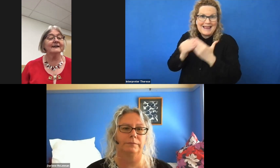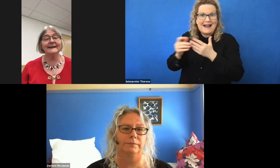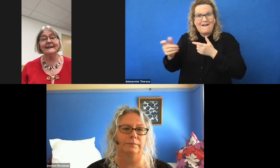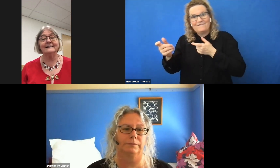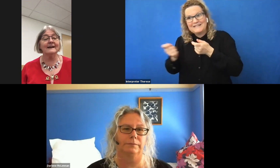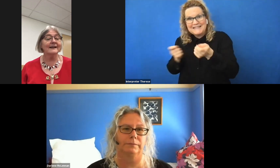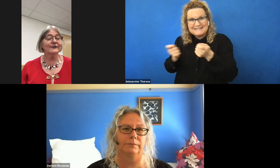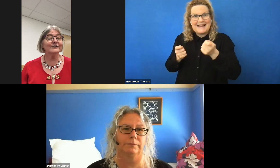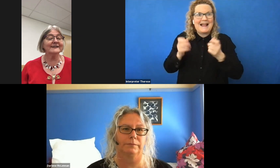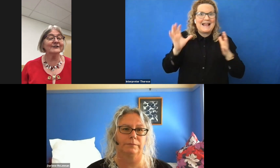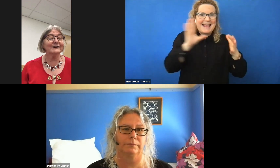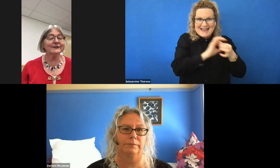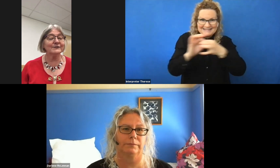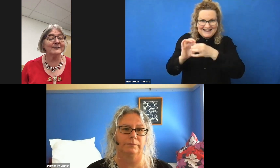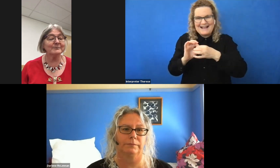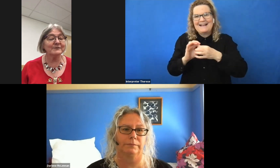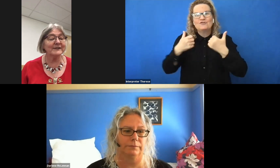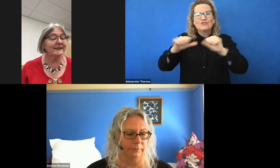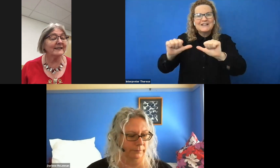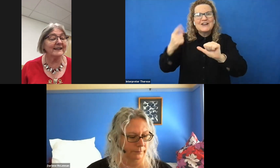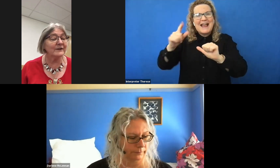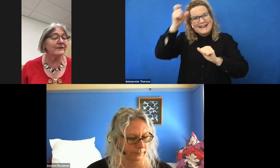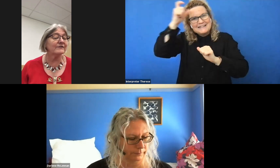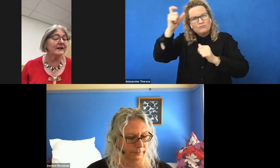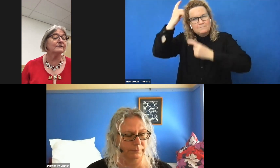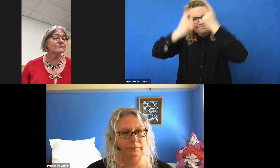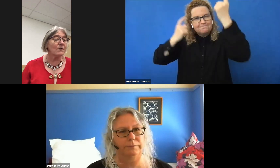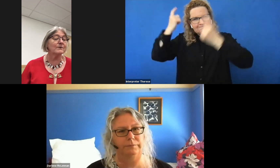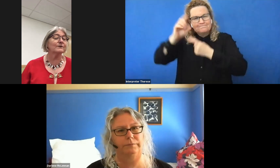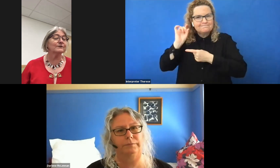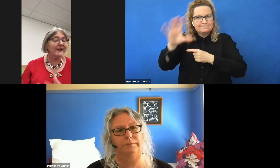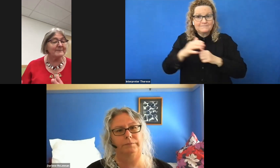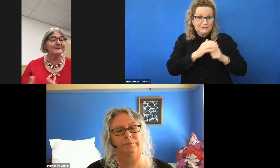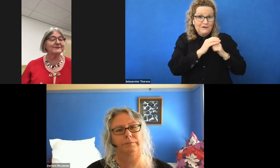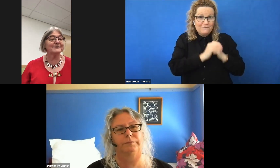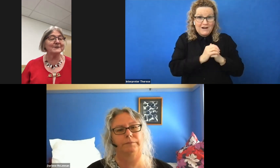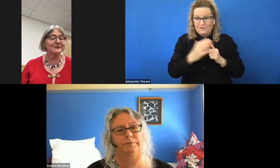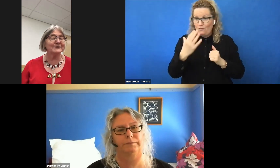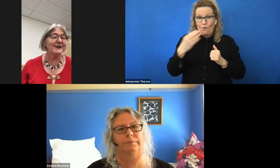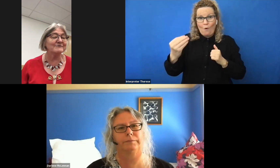connector, strategic and conceptual thinker, friend, role model, champion for inclusion and